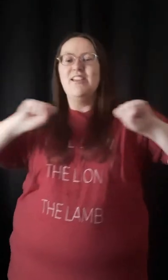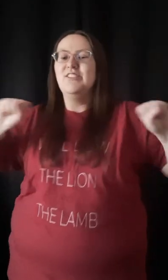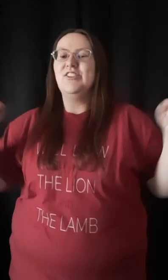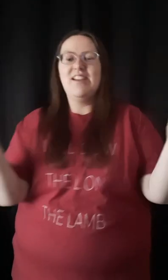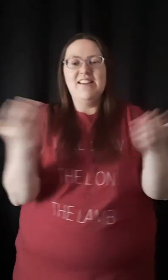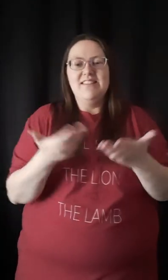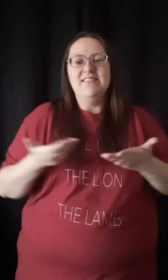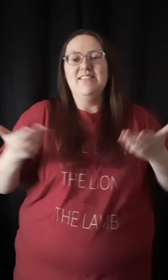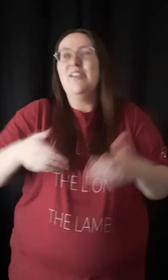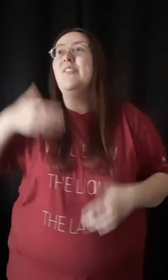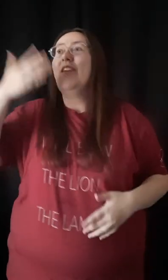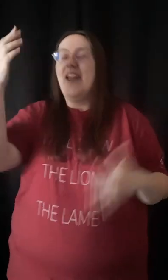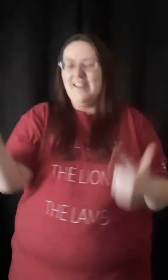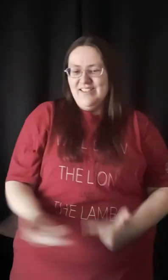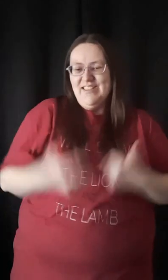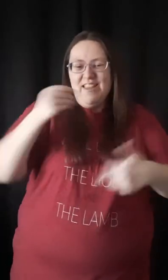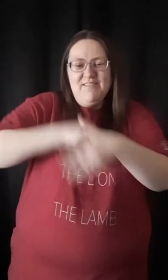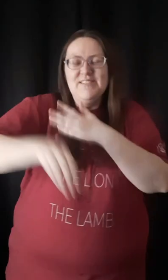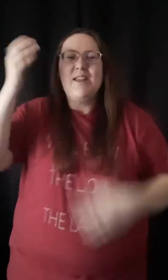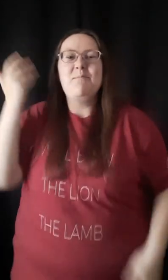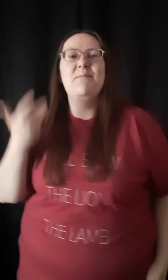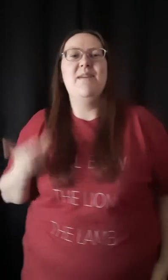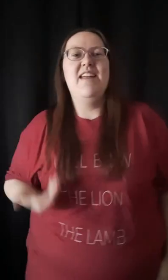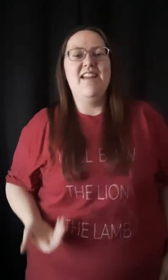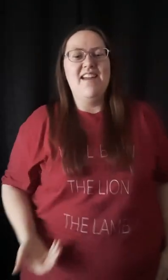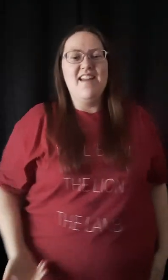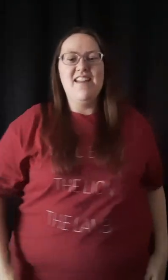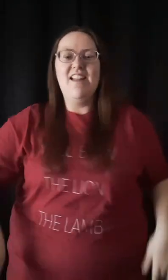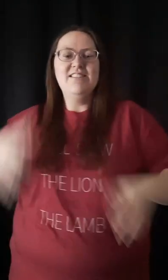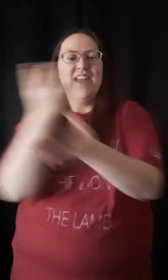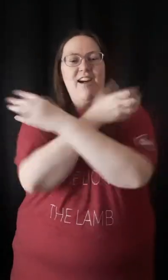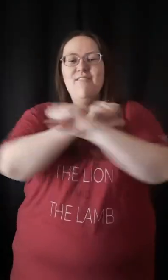Salvation is here and he lives in me